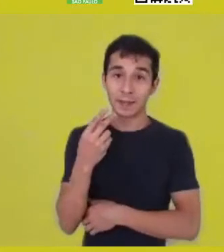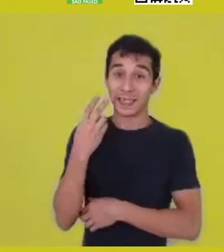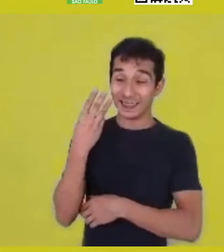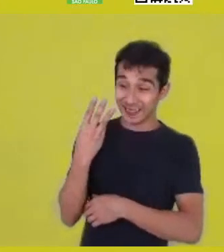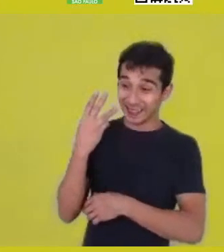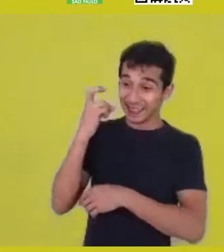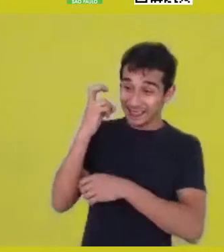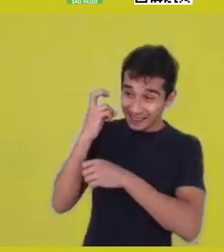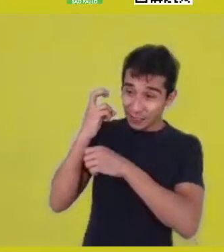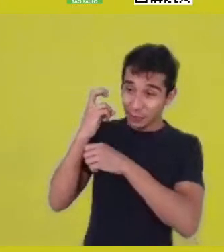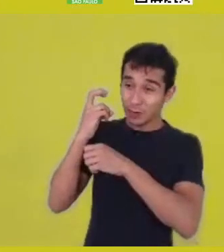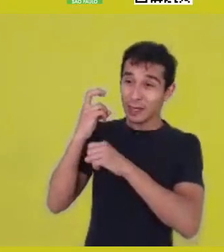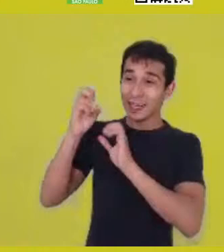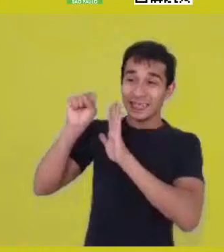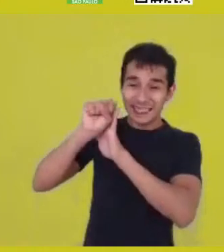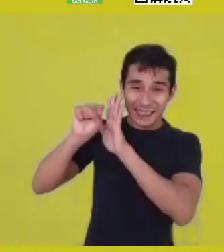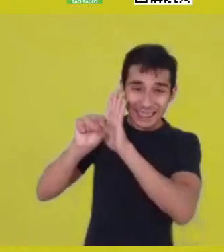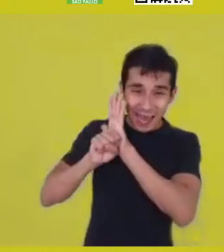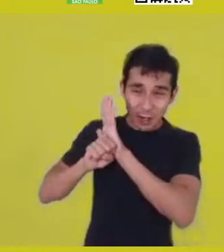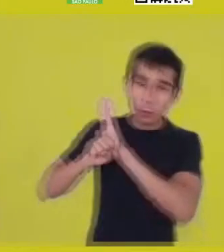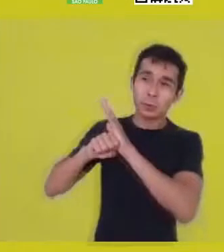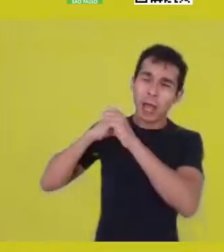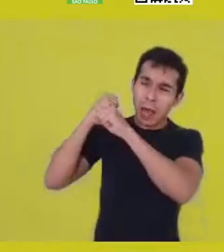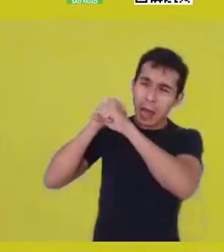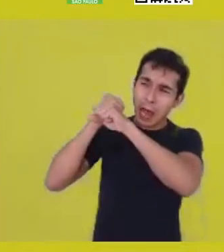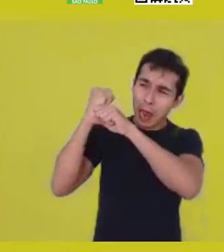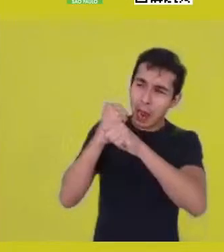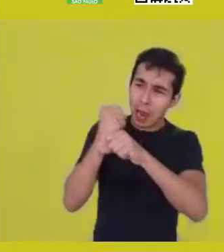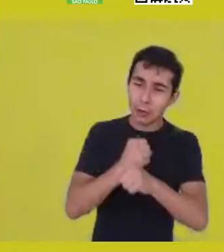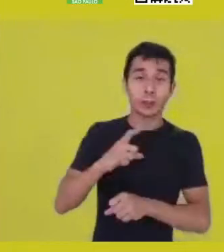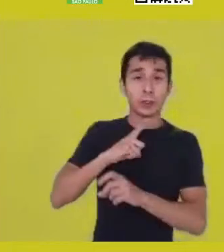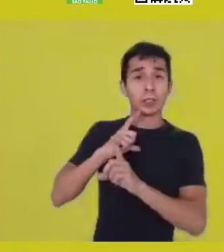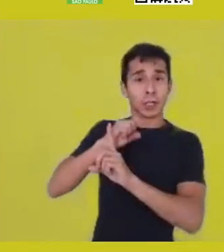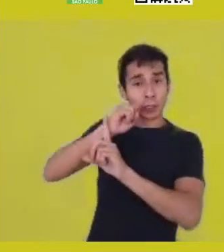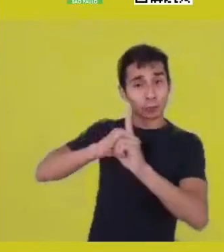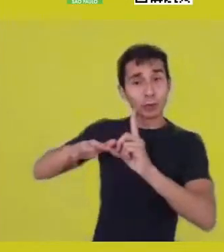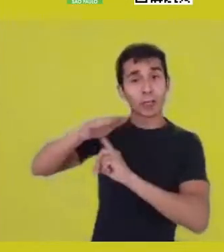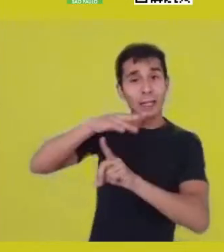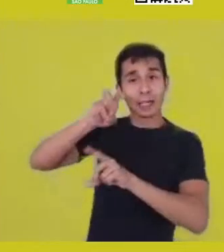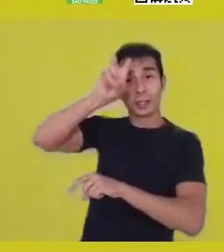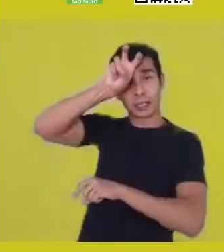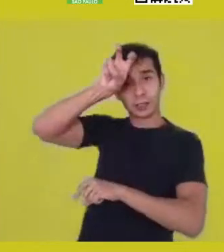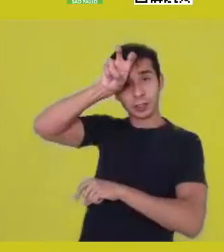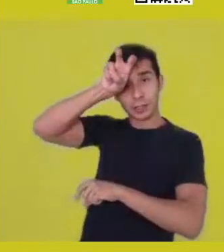and during that period, there was a community relation,